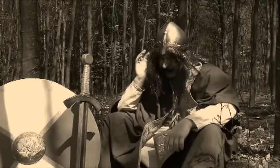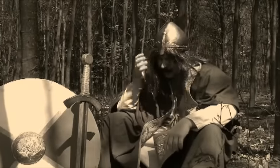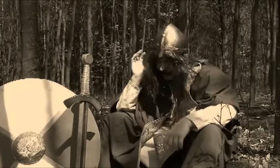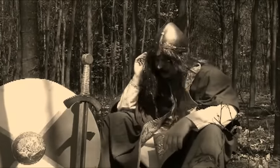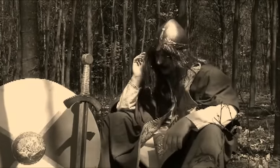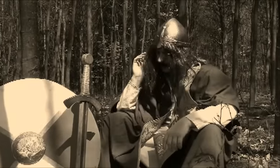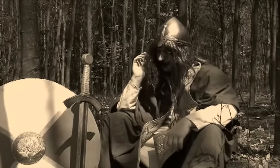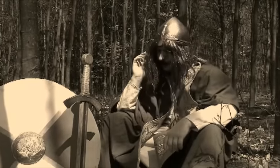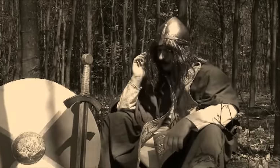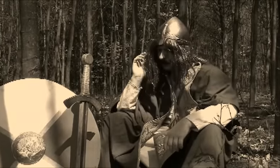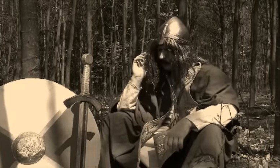Bohemia???